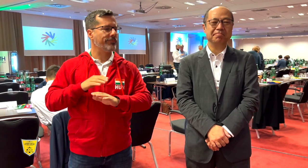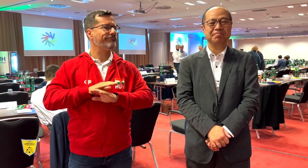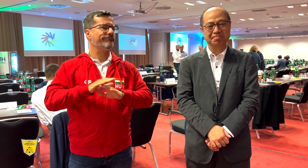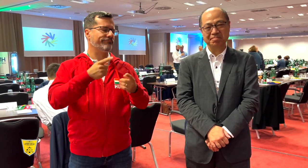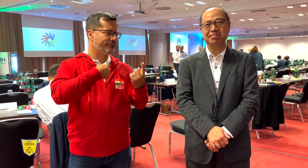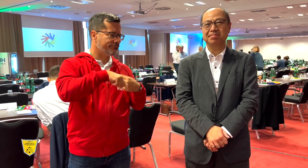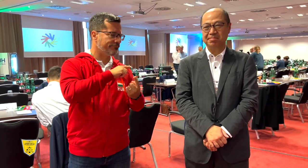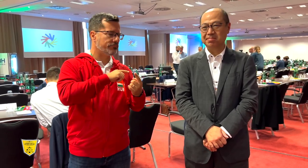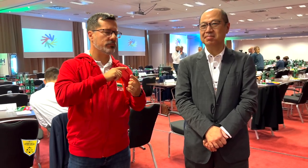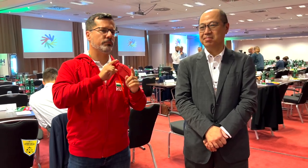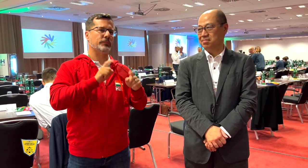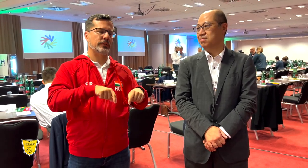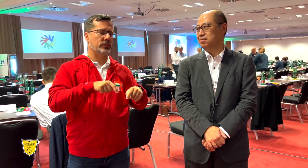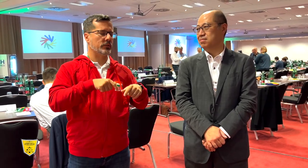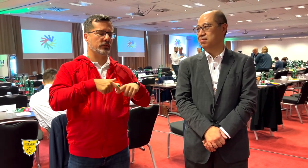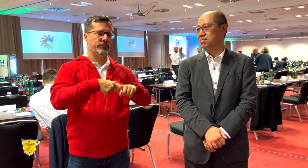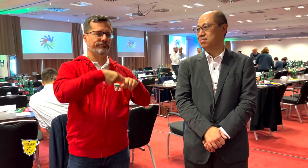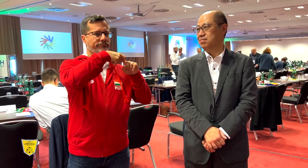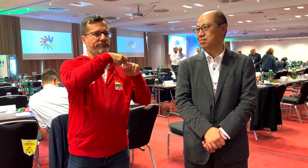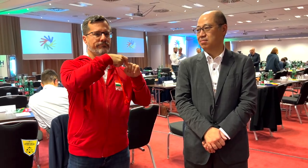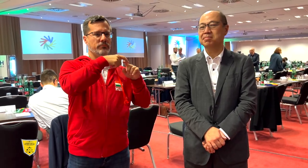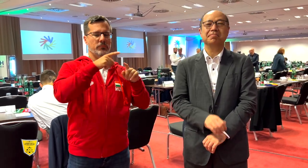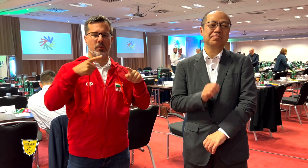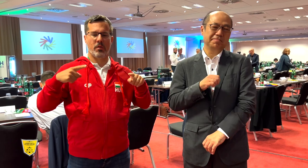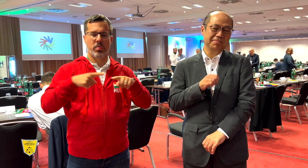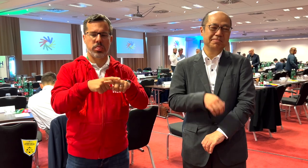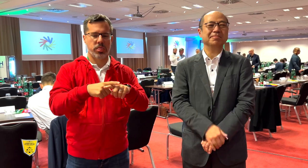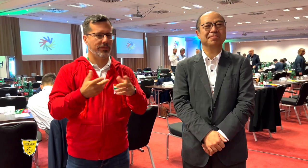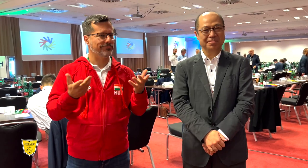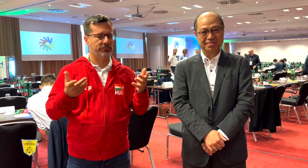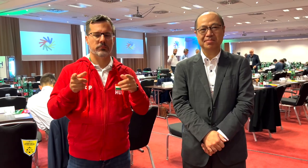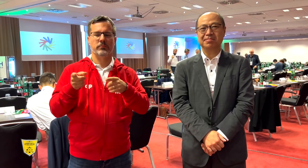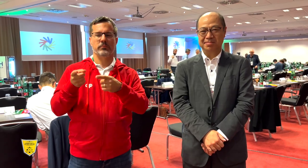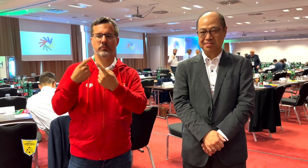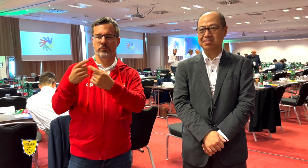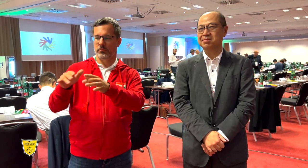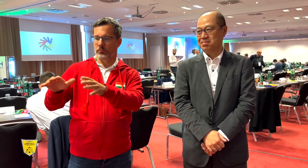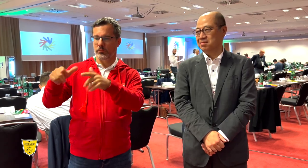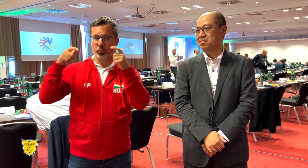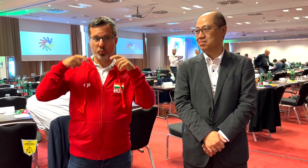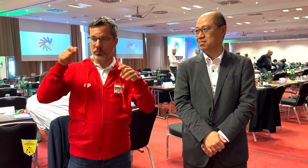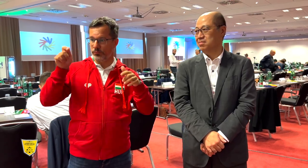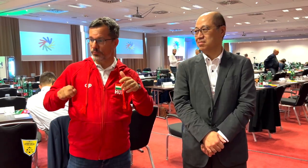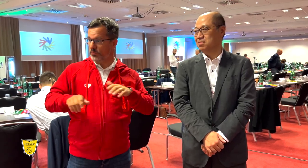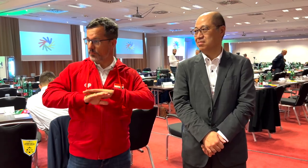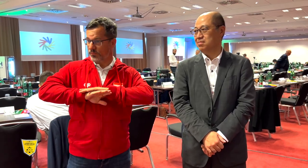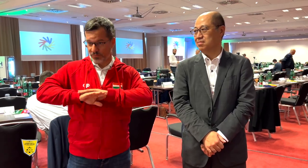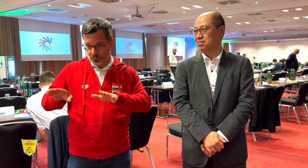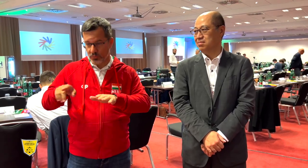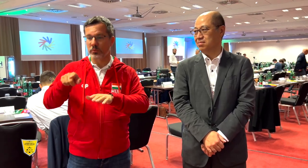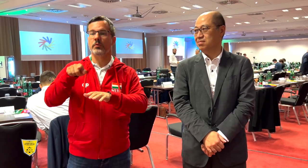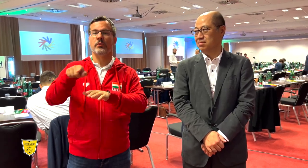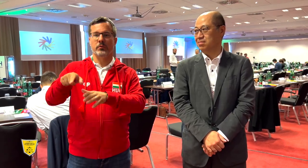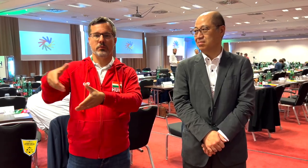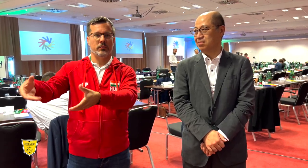case was resolved. Once a decision has been made by the court, we can add this document to the investigative